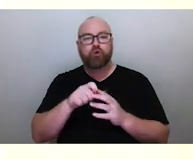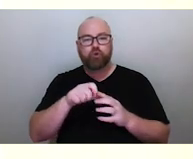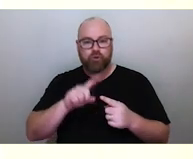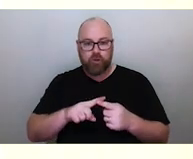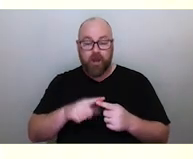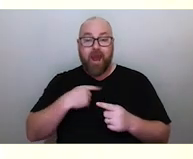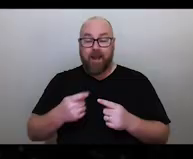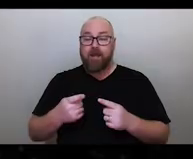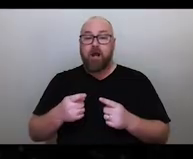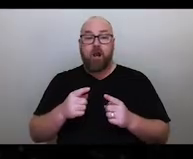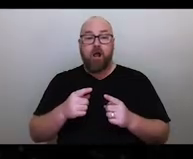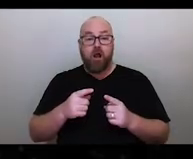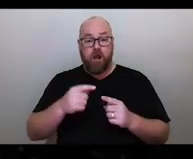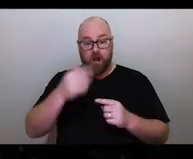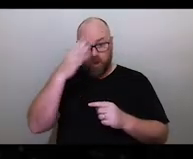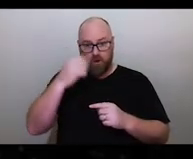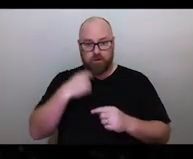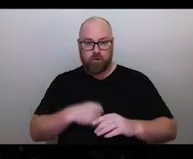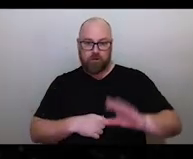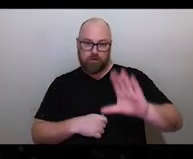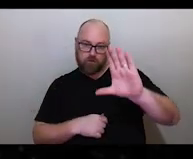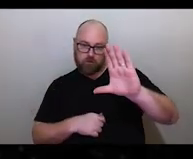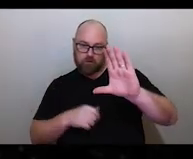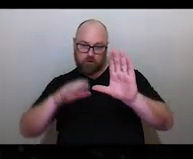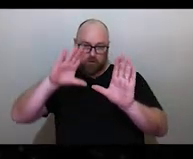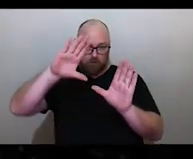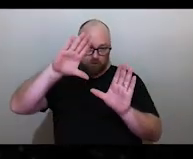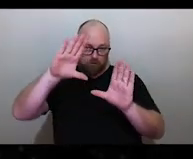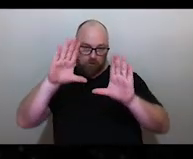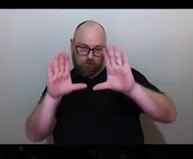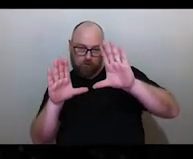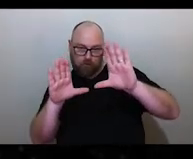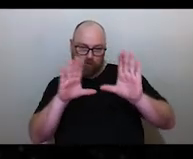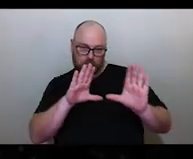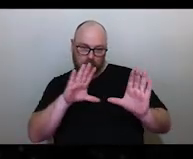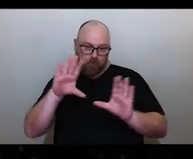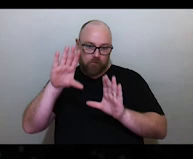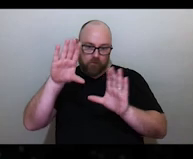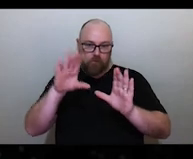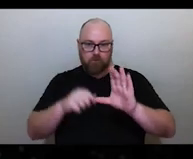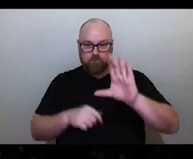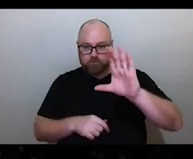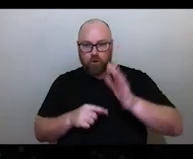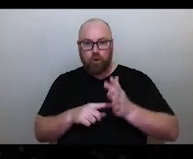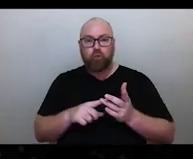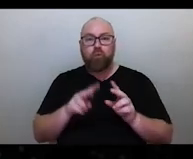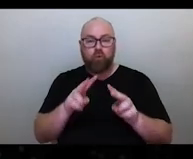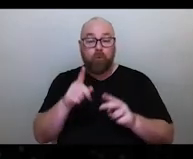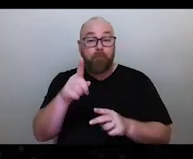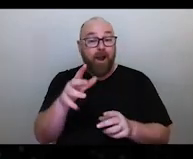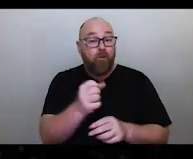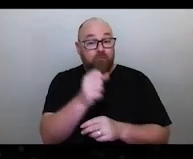will use their hands and other devices to be able to measure the positions of these stars. But you also have to memorise